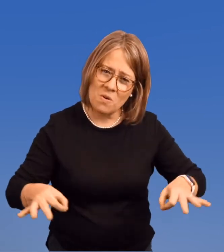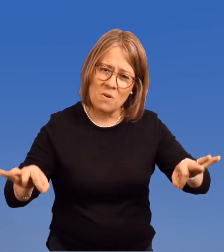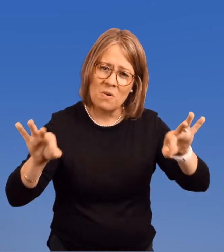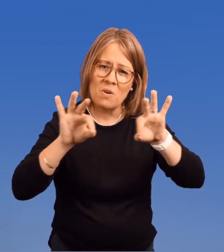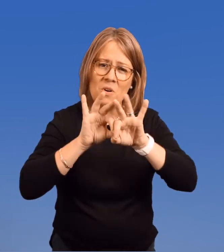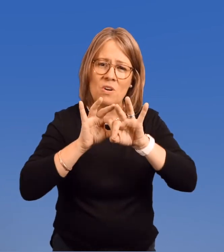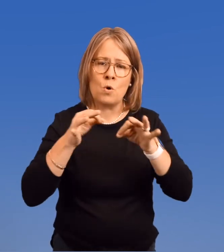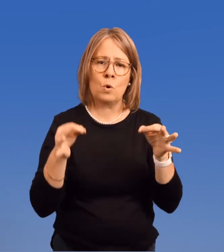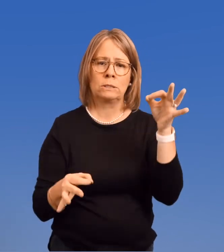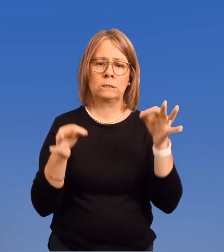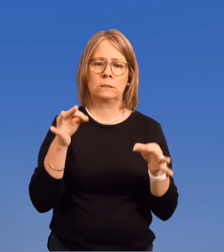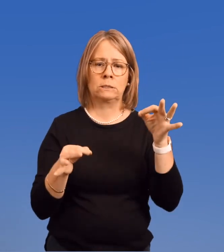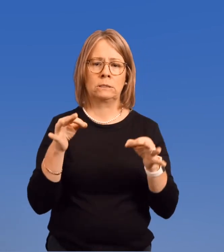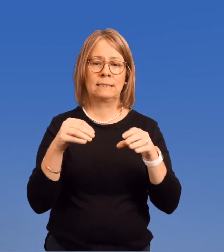for the most important court of law